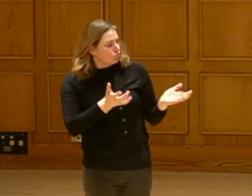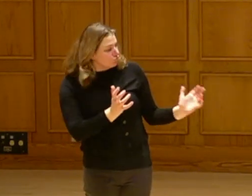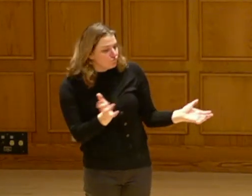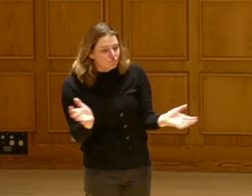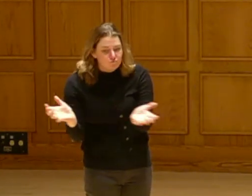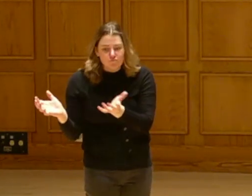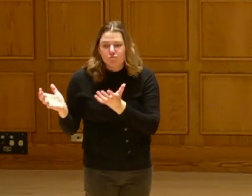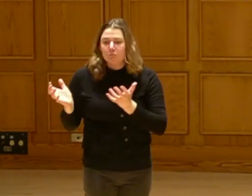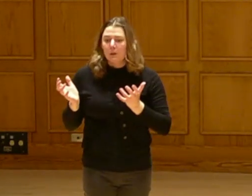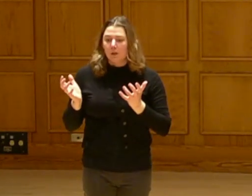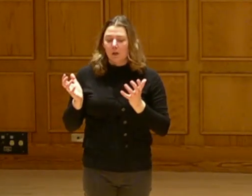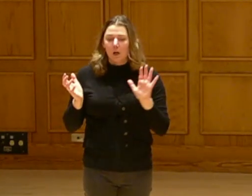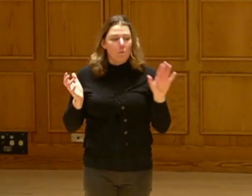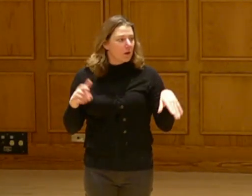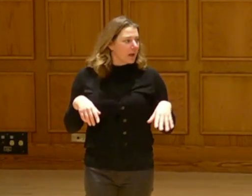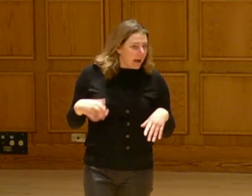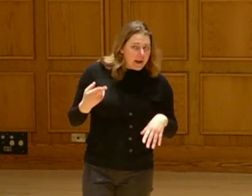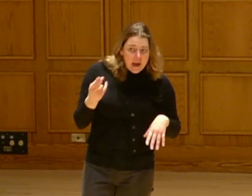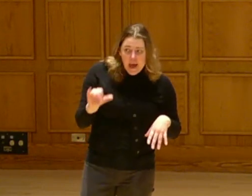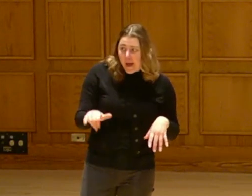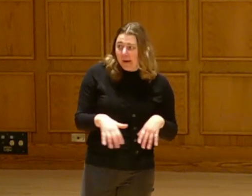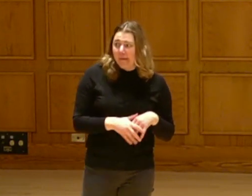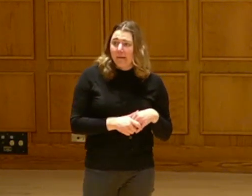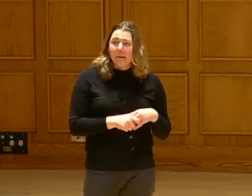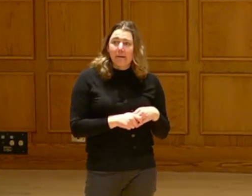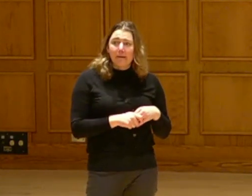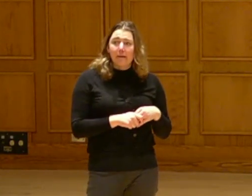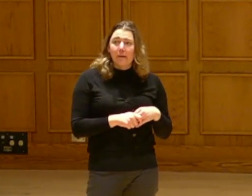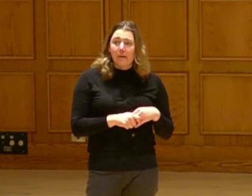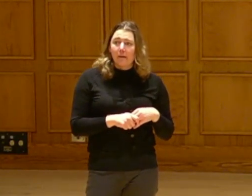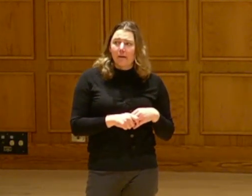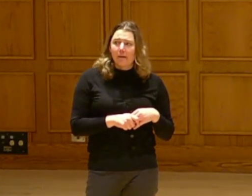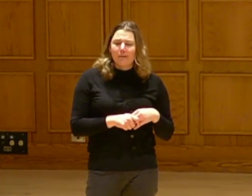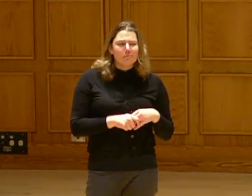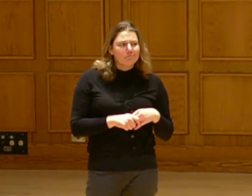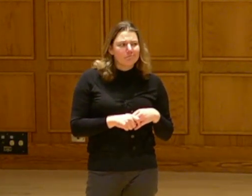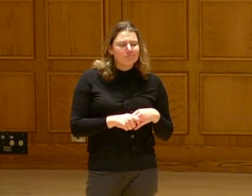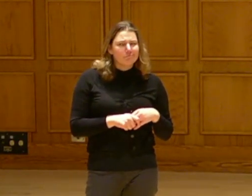It was really hot. Mosquitoes everywhere and everything. We were all talking.